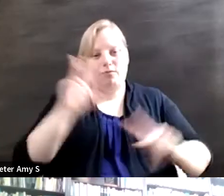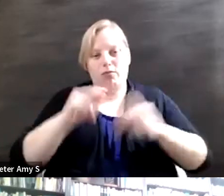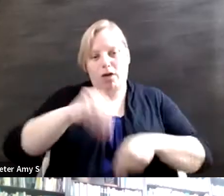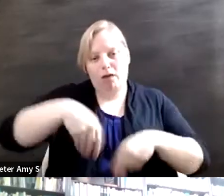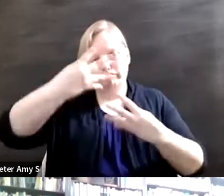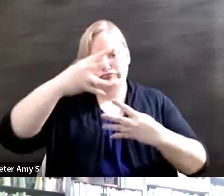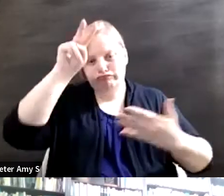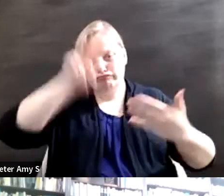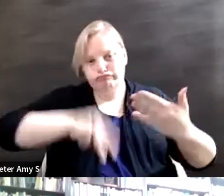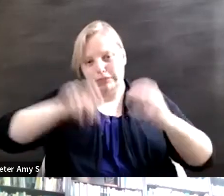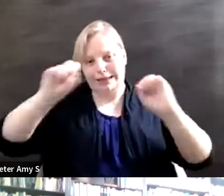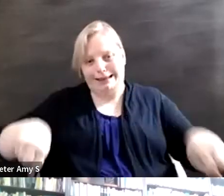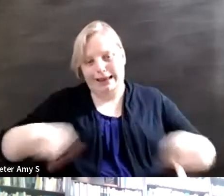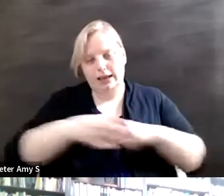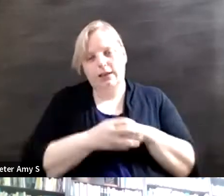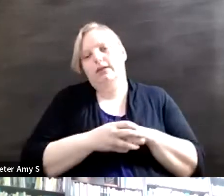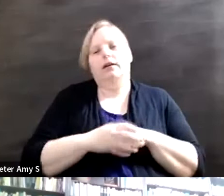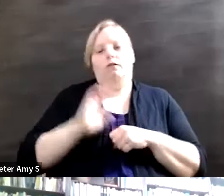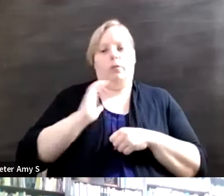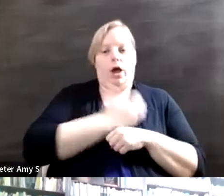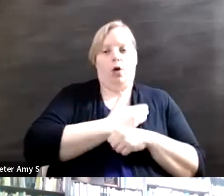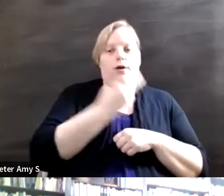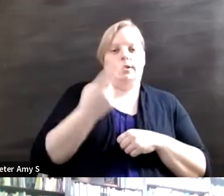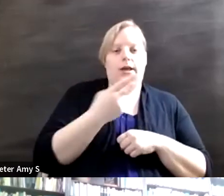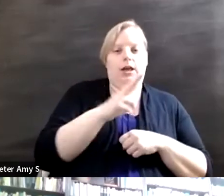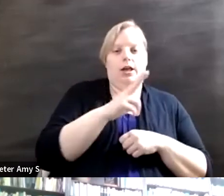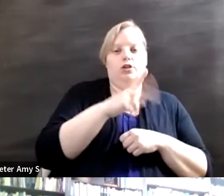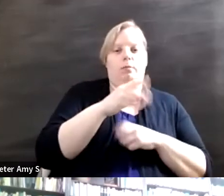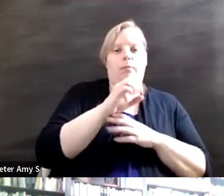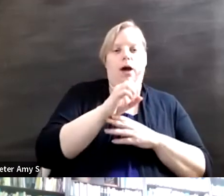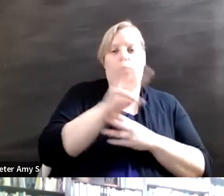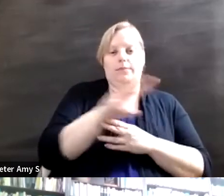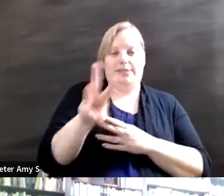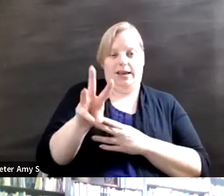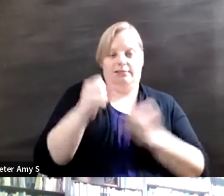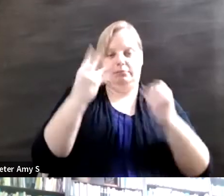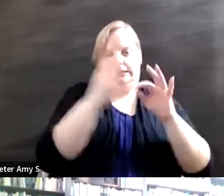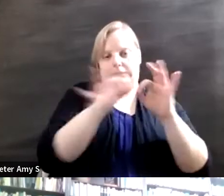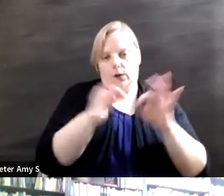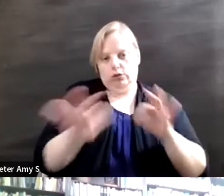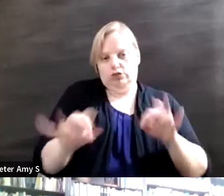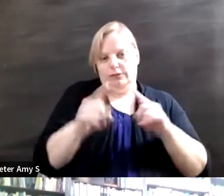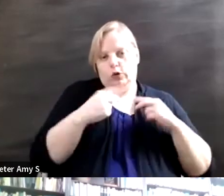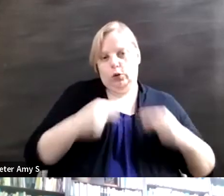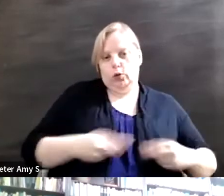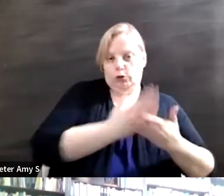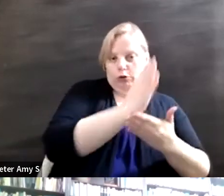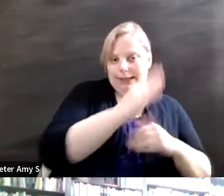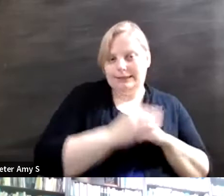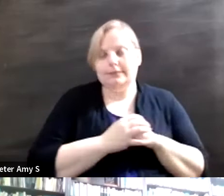ranging from ours at the HPOD website in multi languages to Human Rights Yes to International